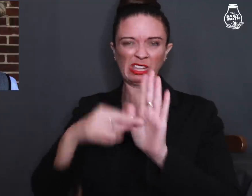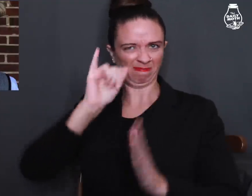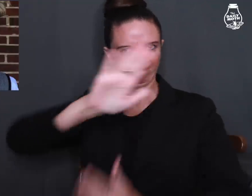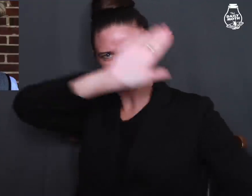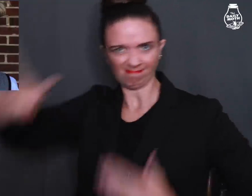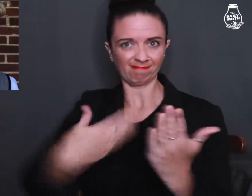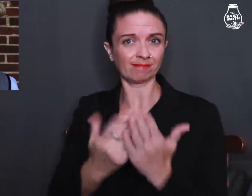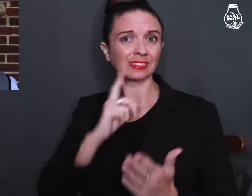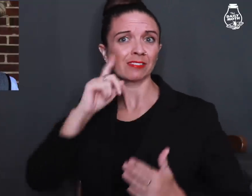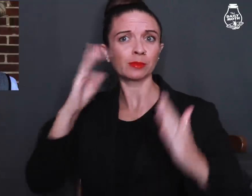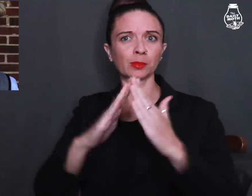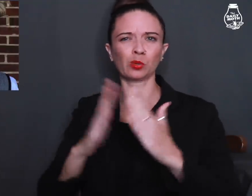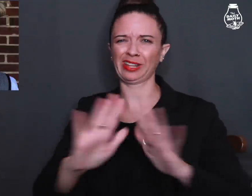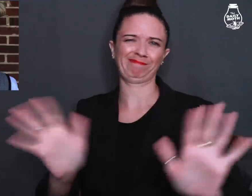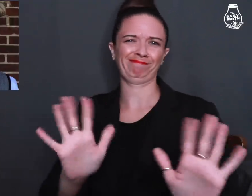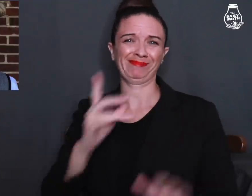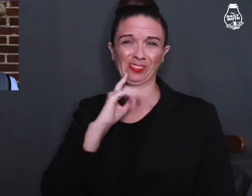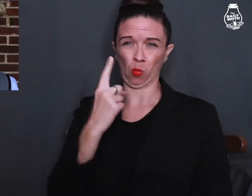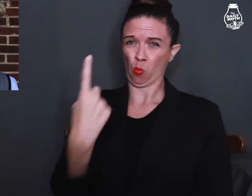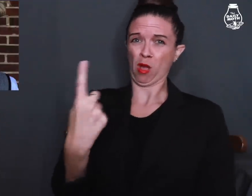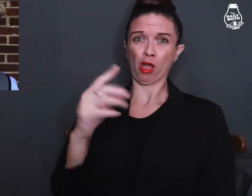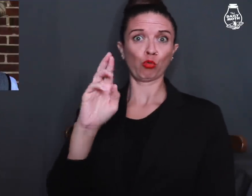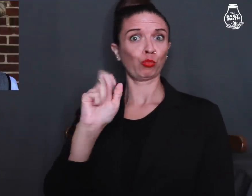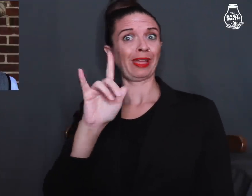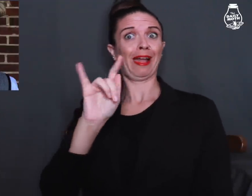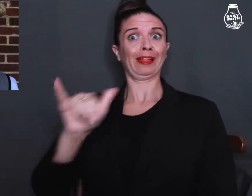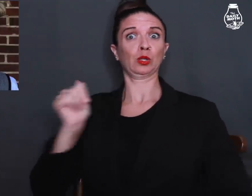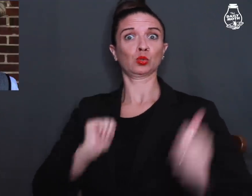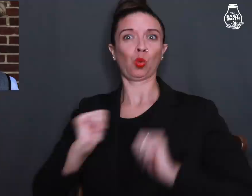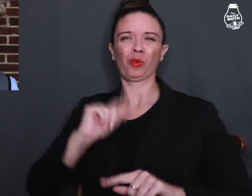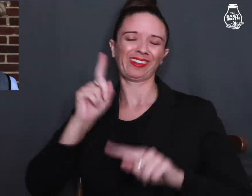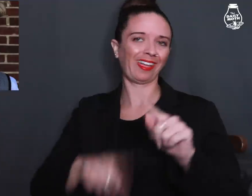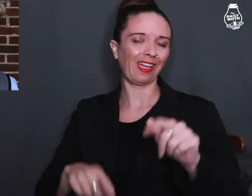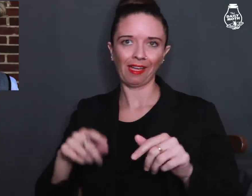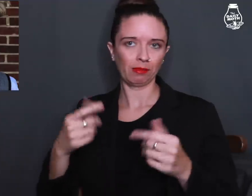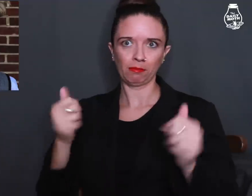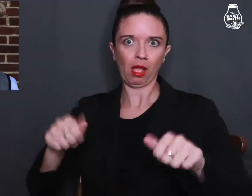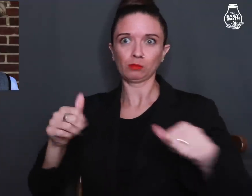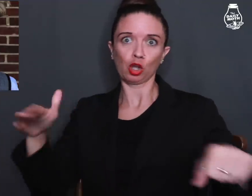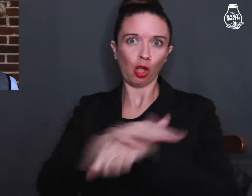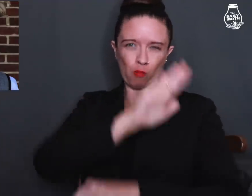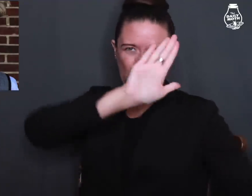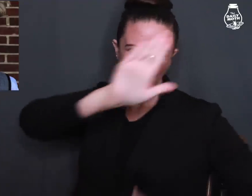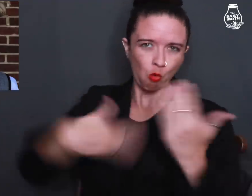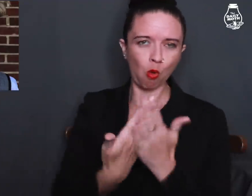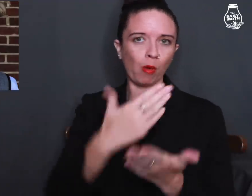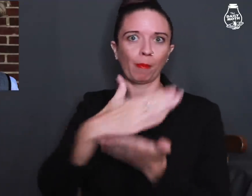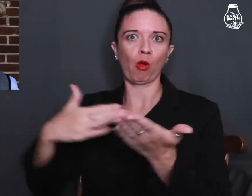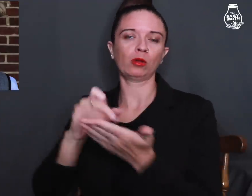not represent the range of the entire Deaf community. One reality show cannot possibly cover all the parts of